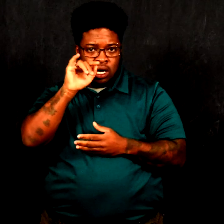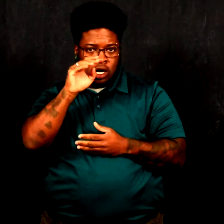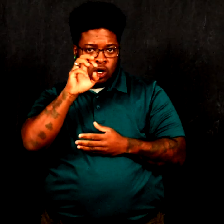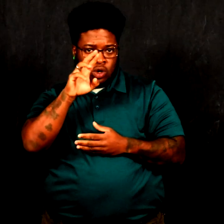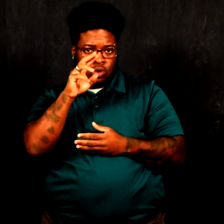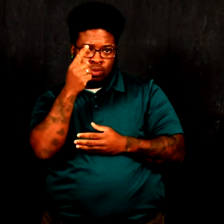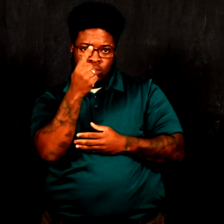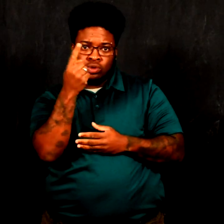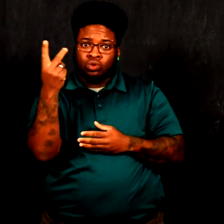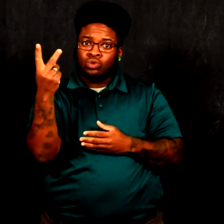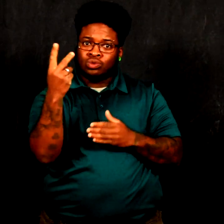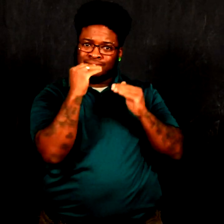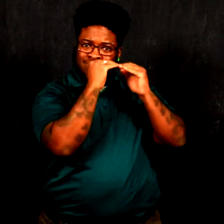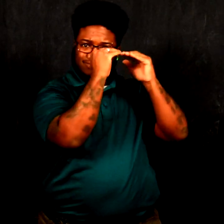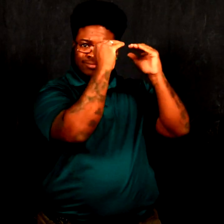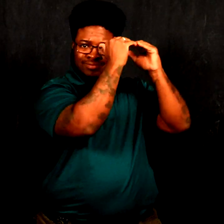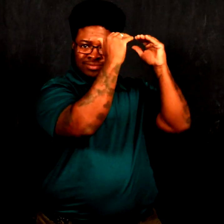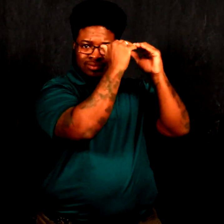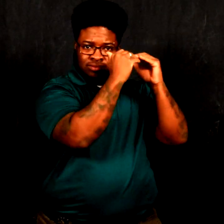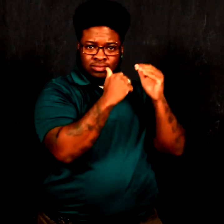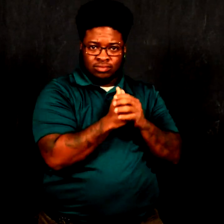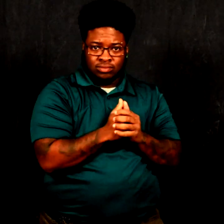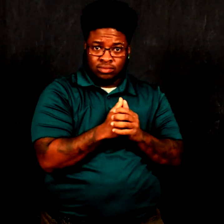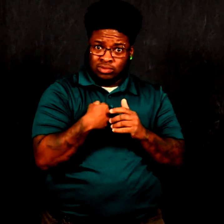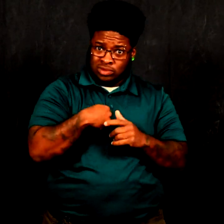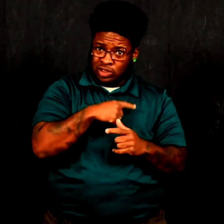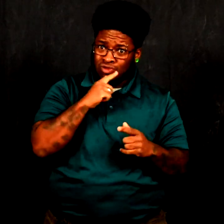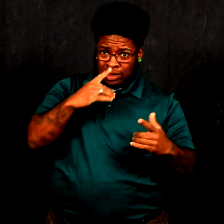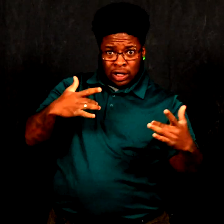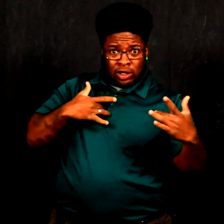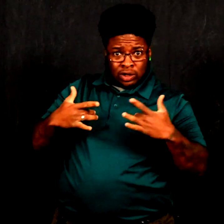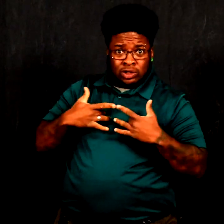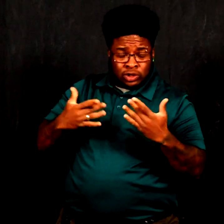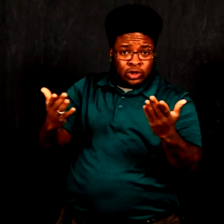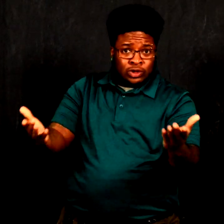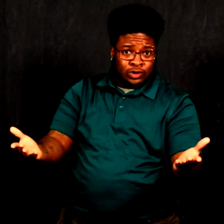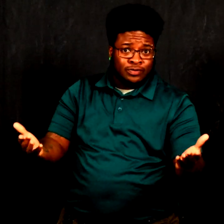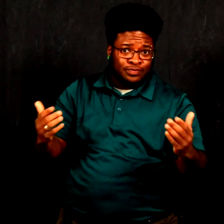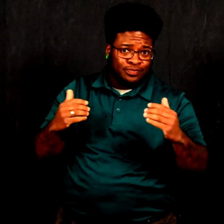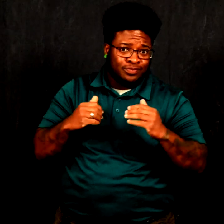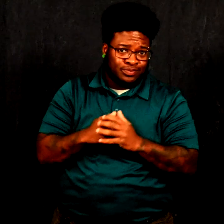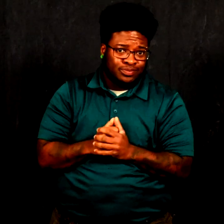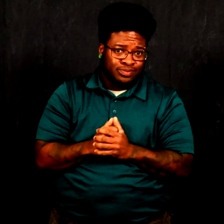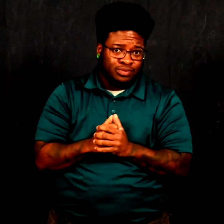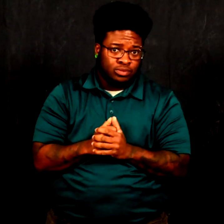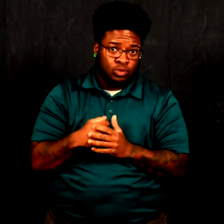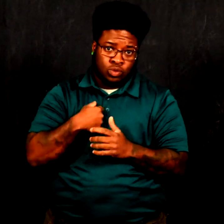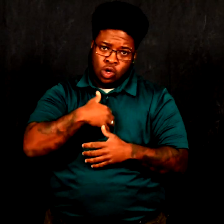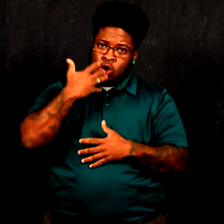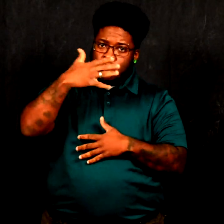for Tier 1 and Tier 2. We are very worried about this.